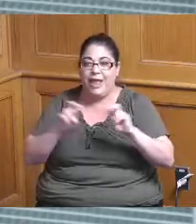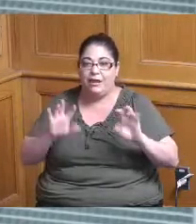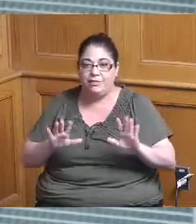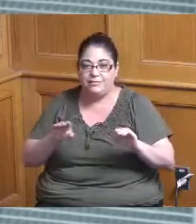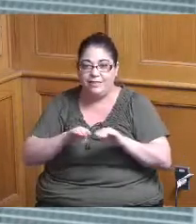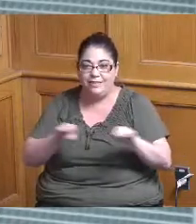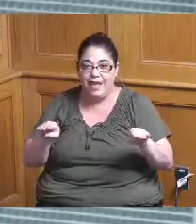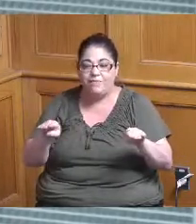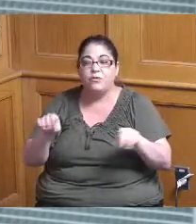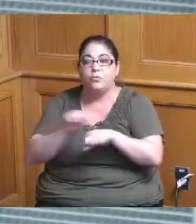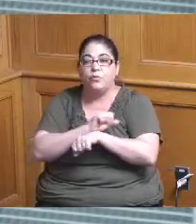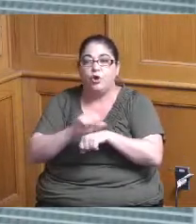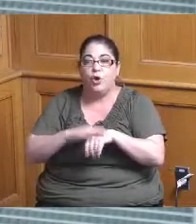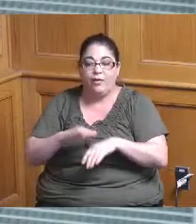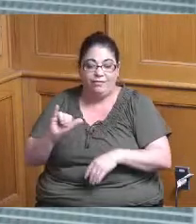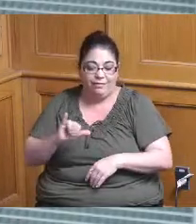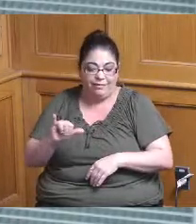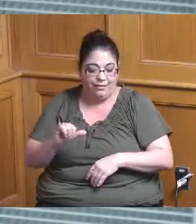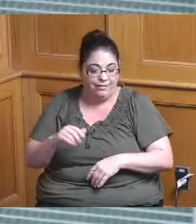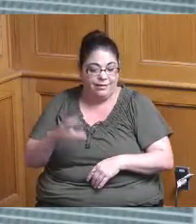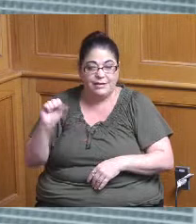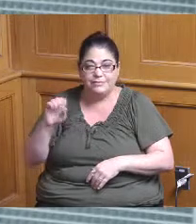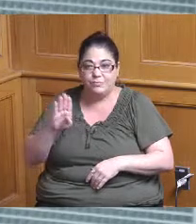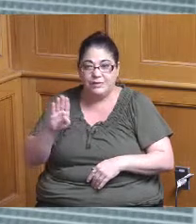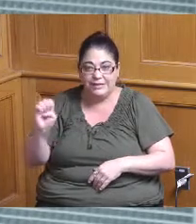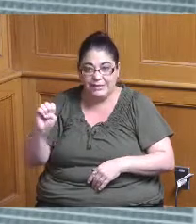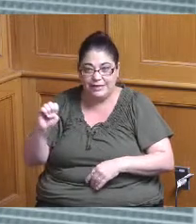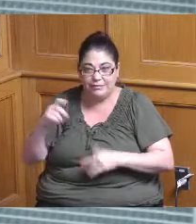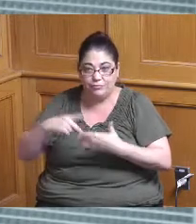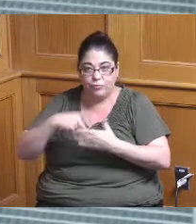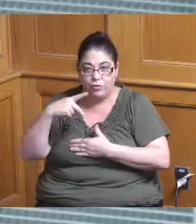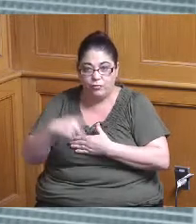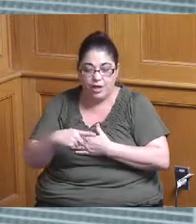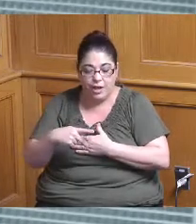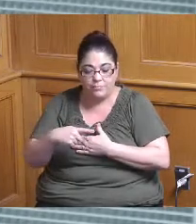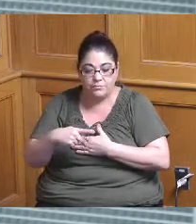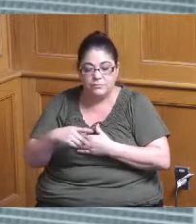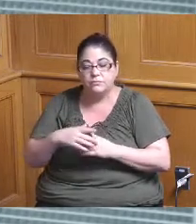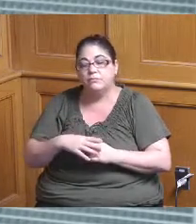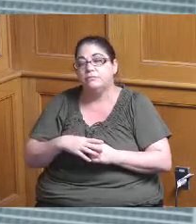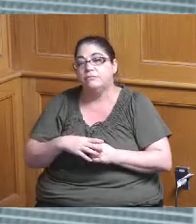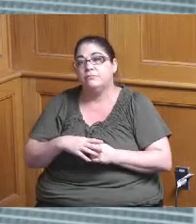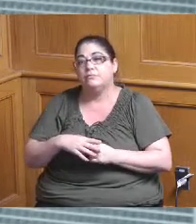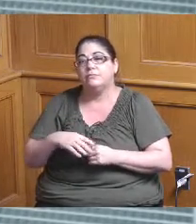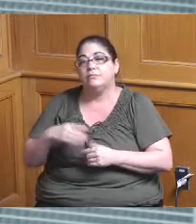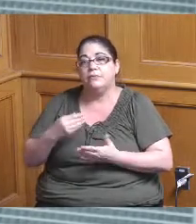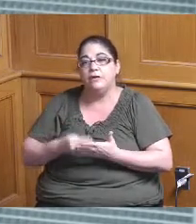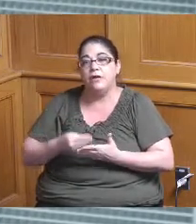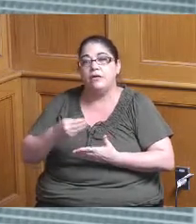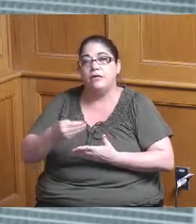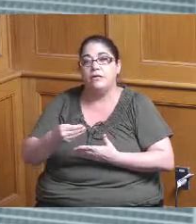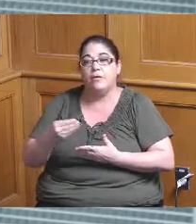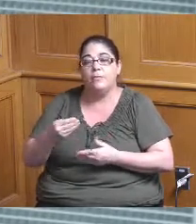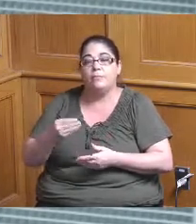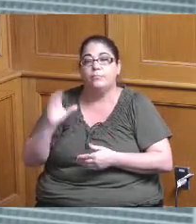work on things like our SBE program and our procurement generally for all of MSD